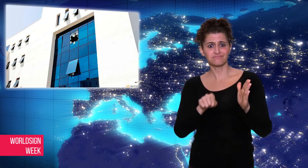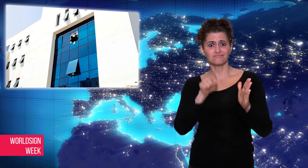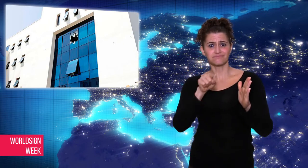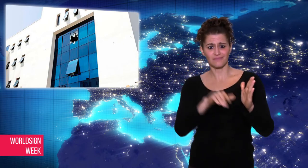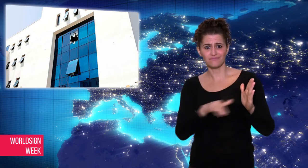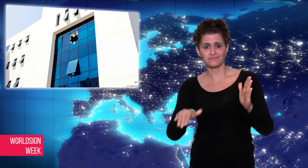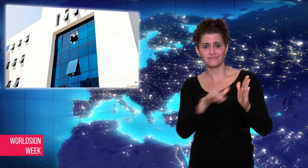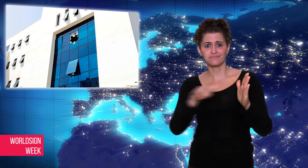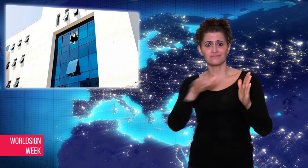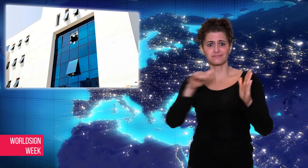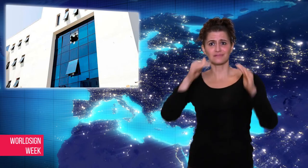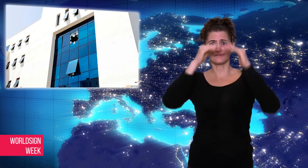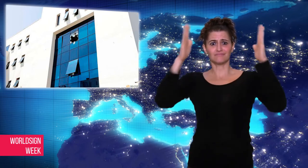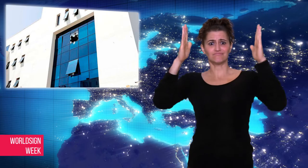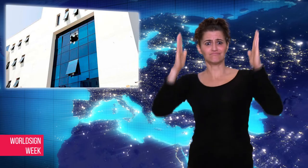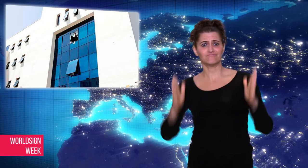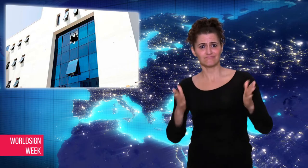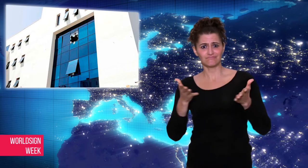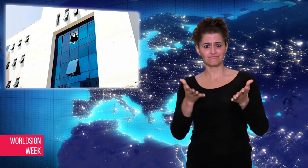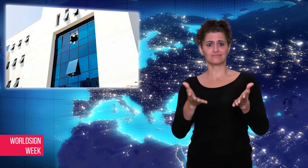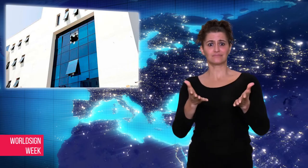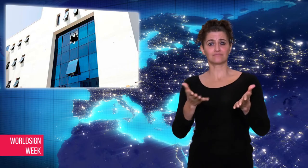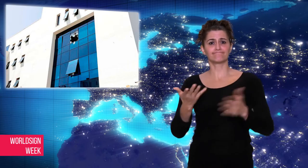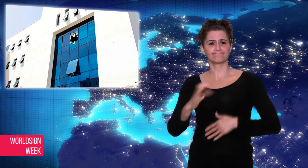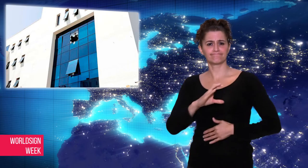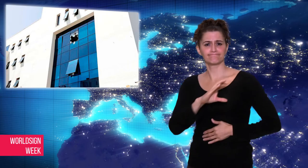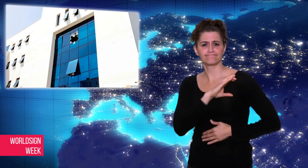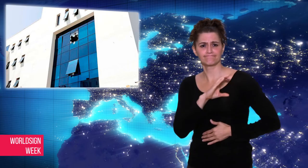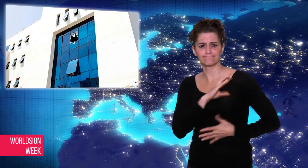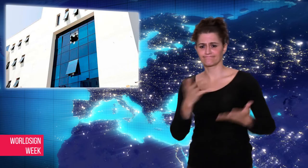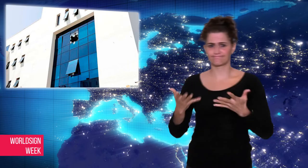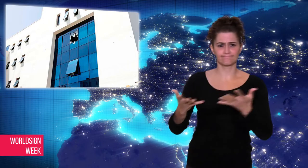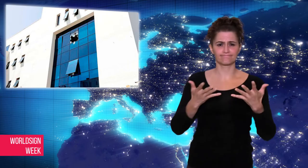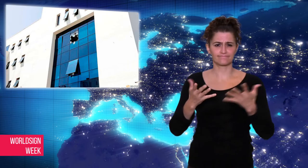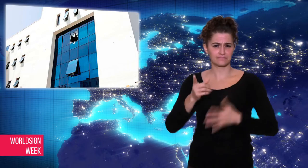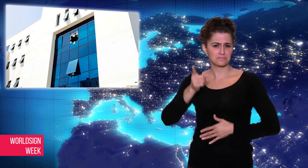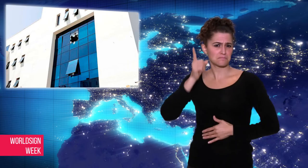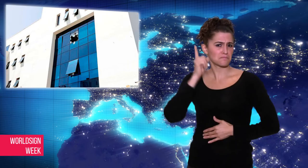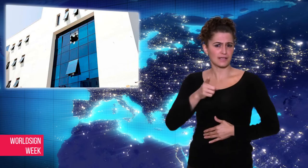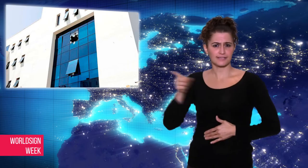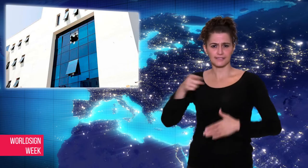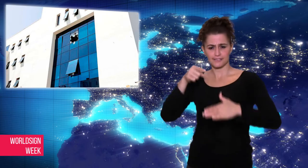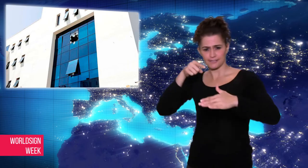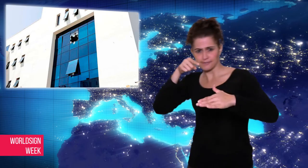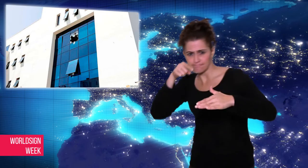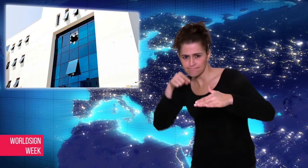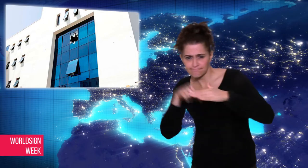guards, which led to two people being